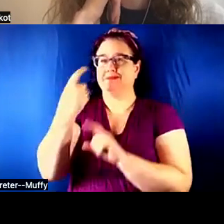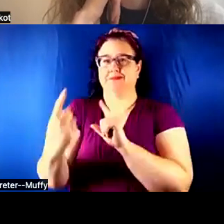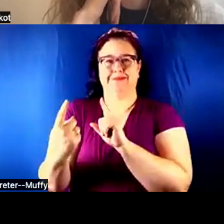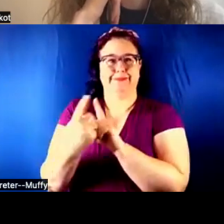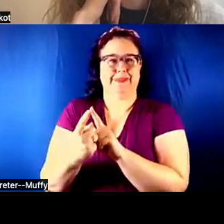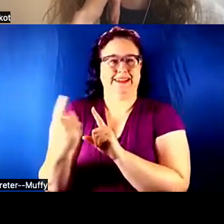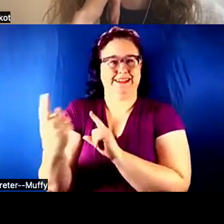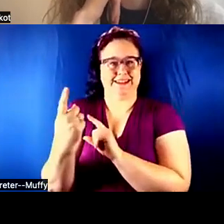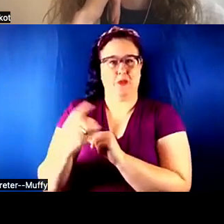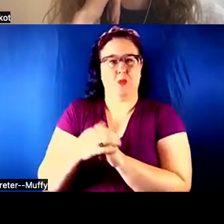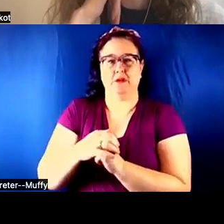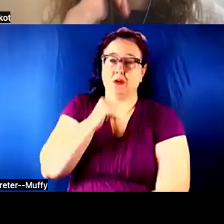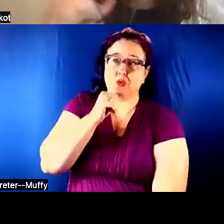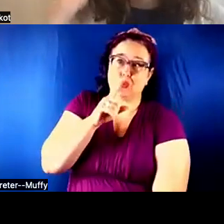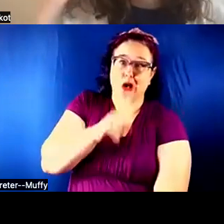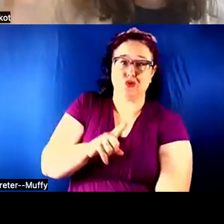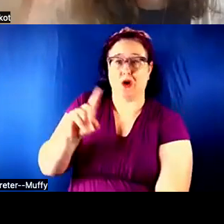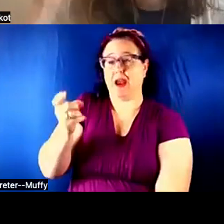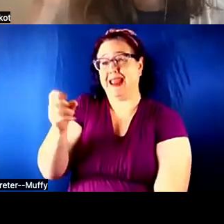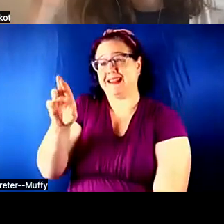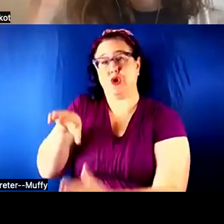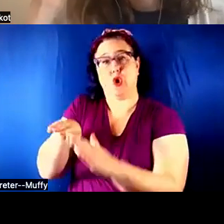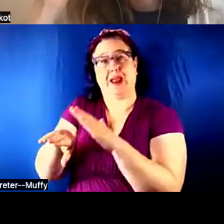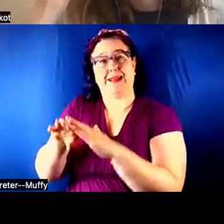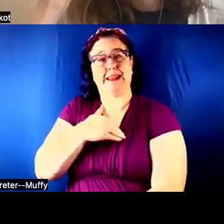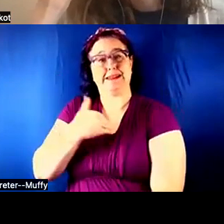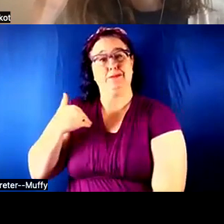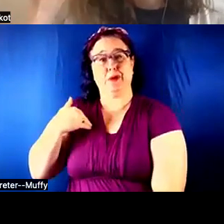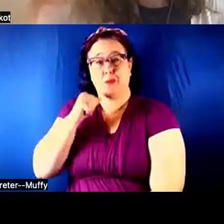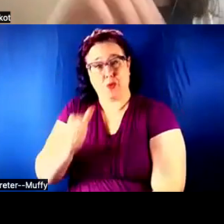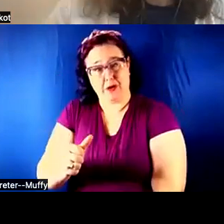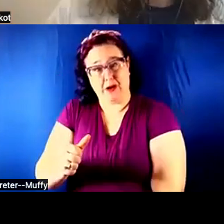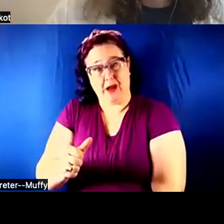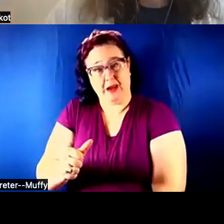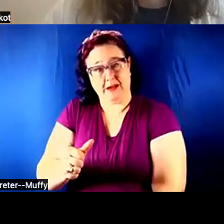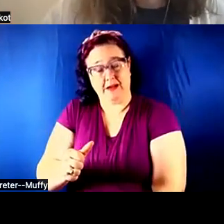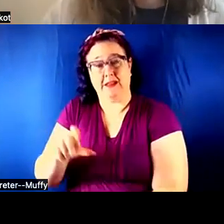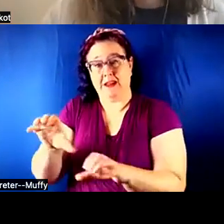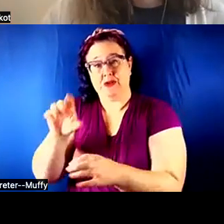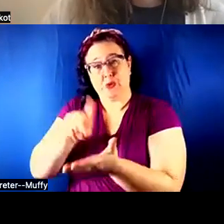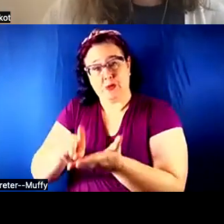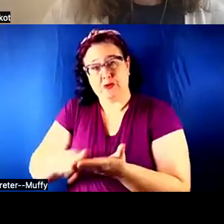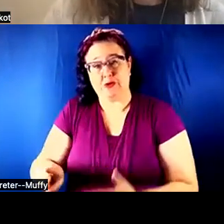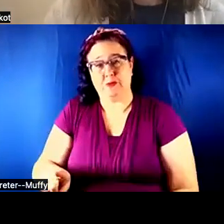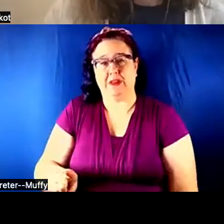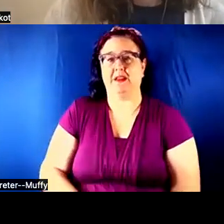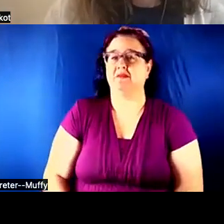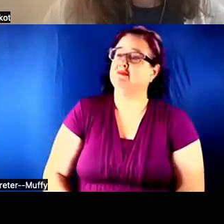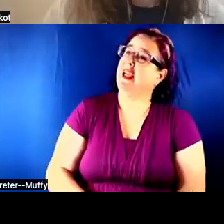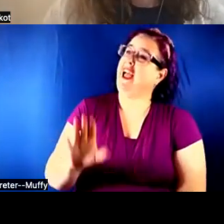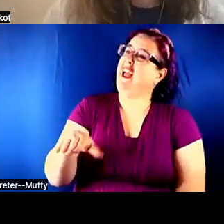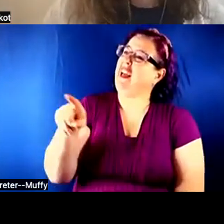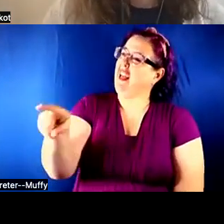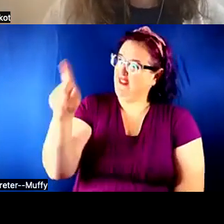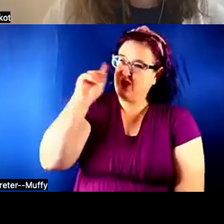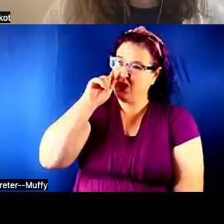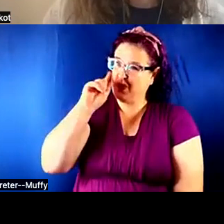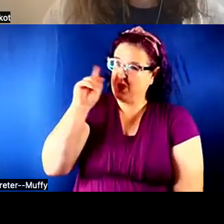you are not sure if they are in -- an XR access member, being able to bring more and more of those